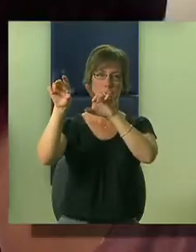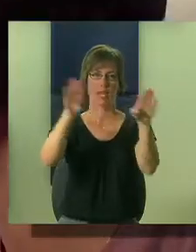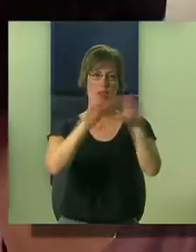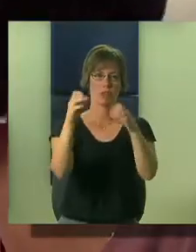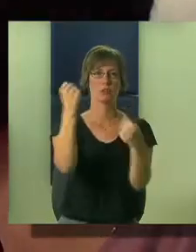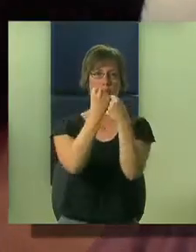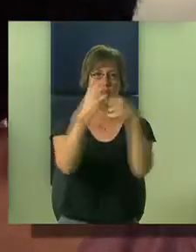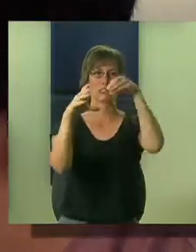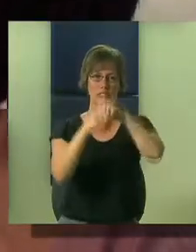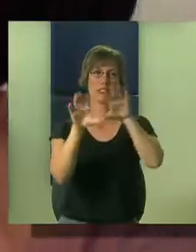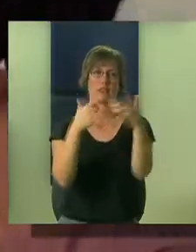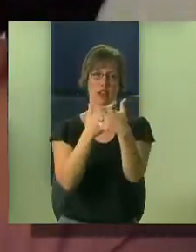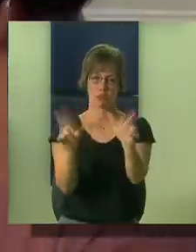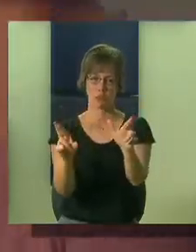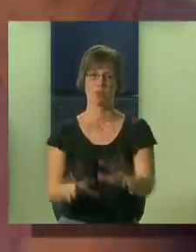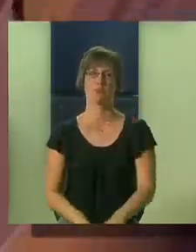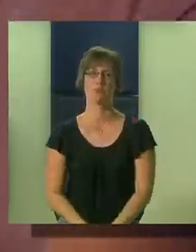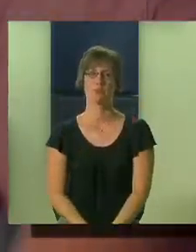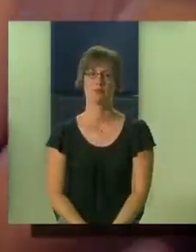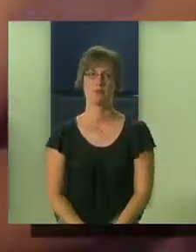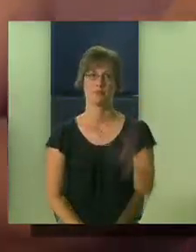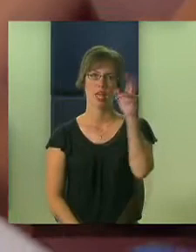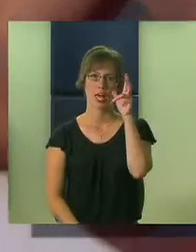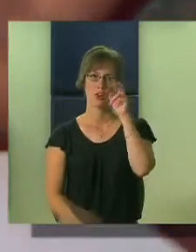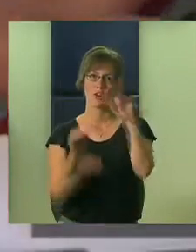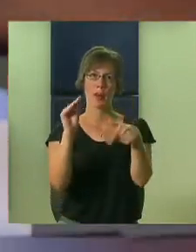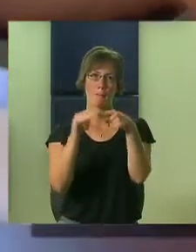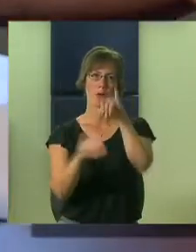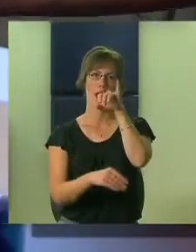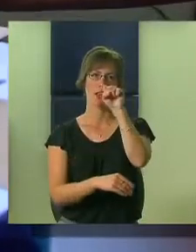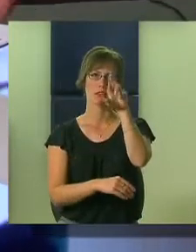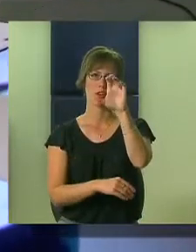educators follow a curriculum aimed at developing skills in implementing positive behavior support systems within the classroom.